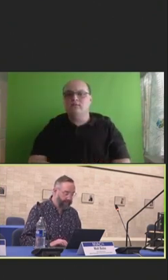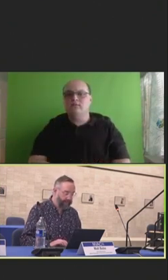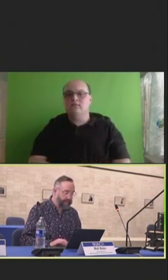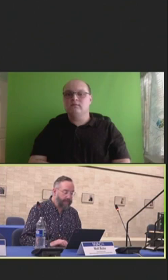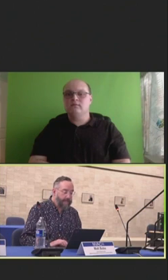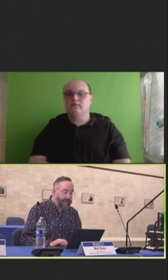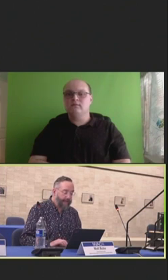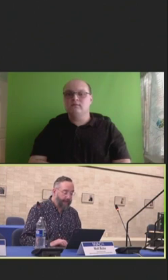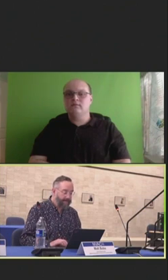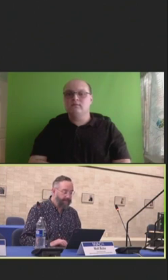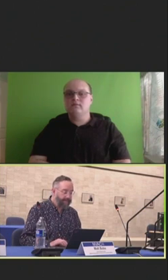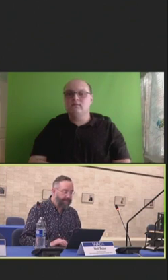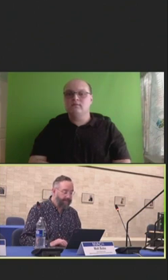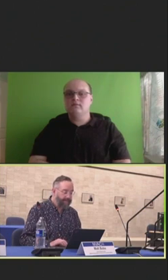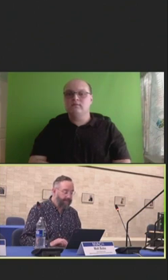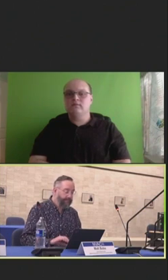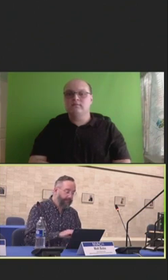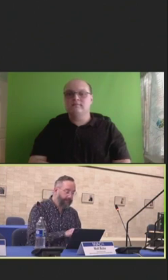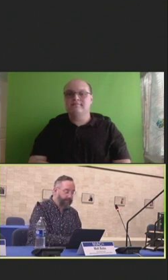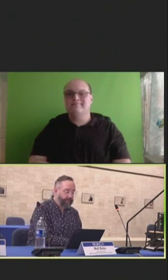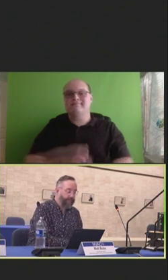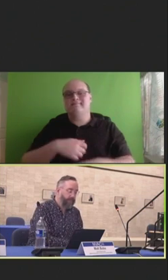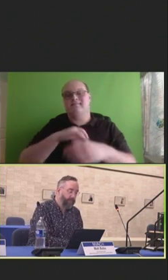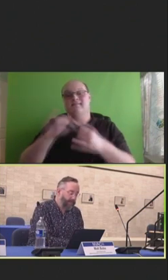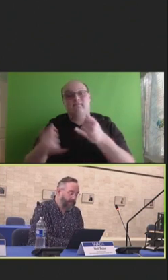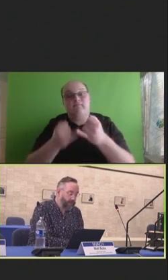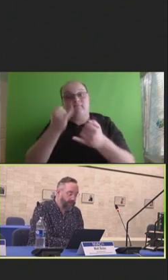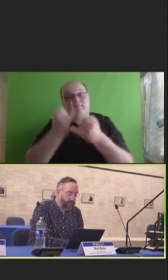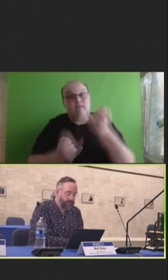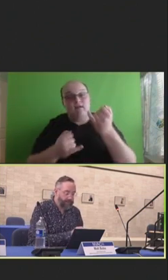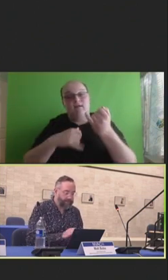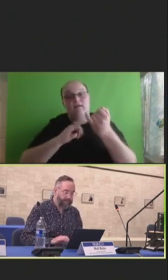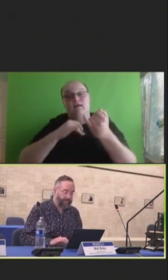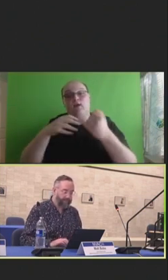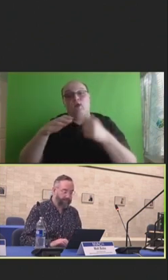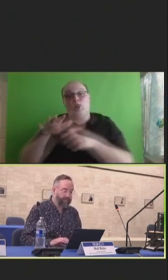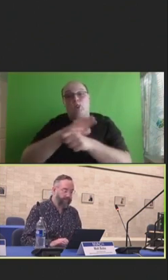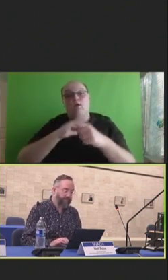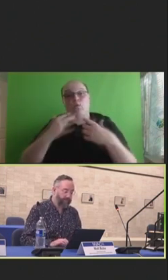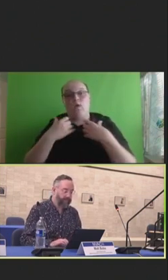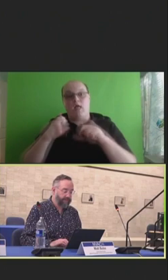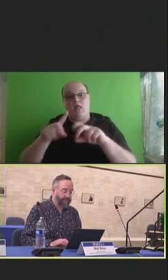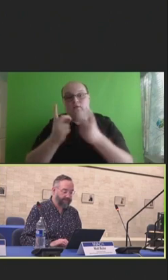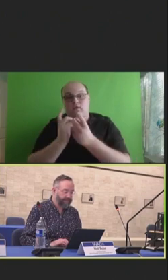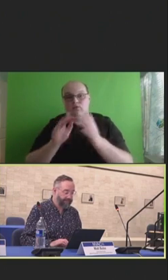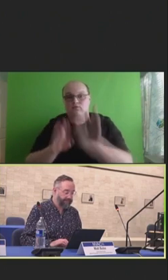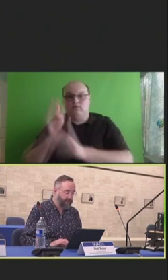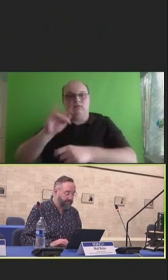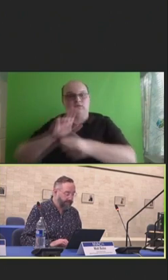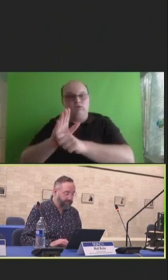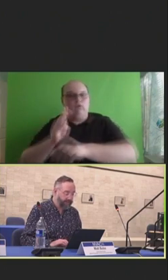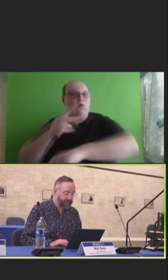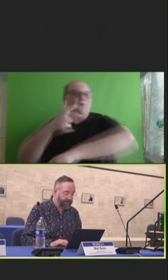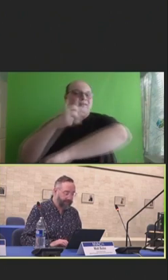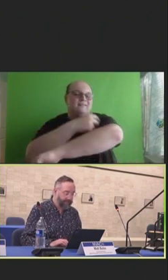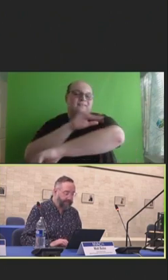And then finally through the equipping local health departments to build COVID-19 Vaccine Confidence Project.